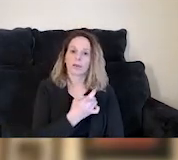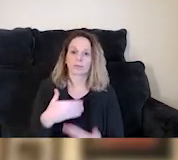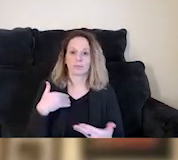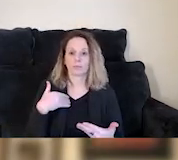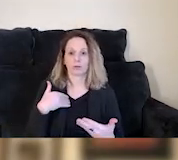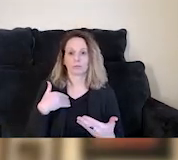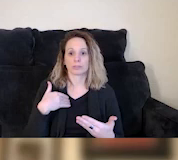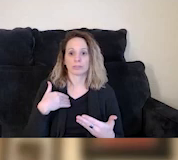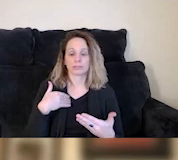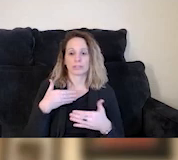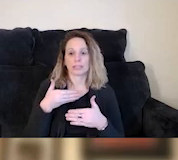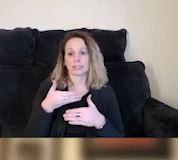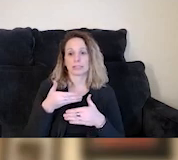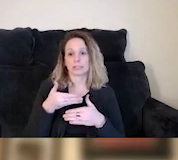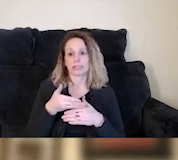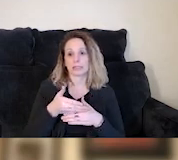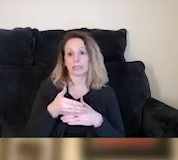to the final part of the webinar?